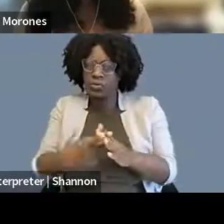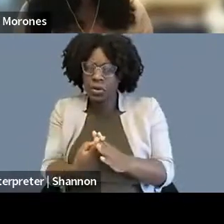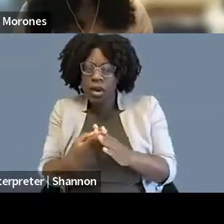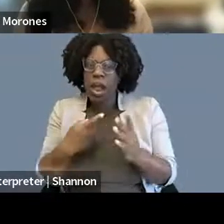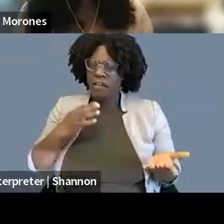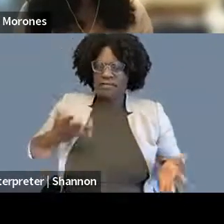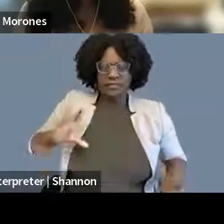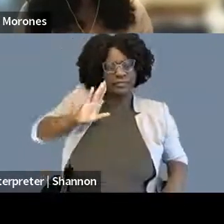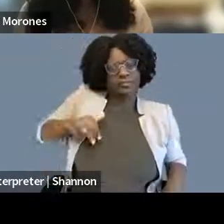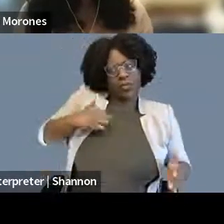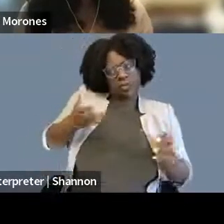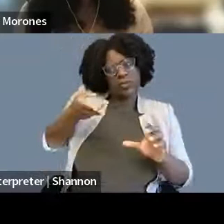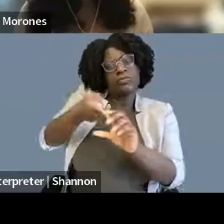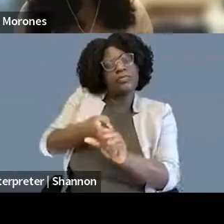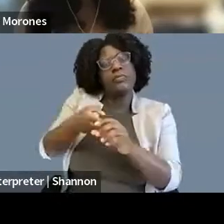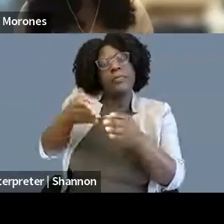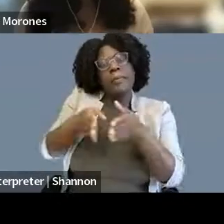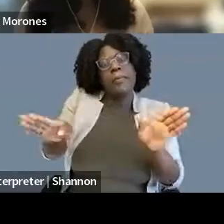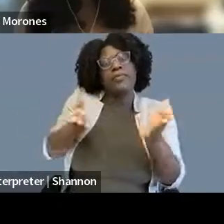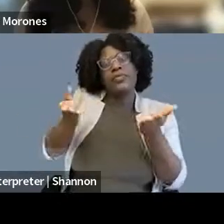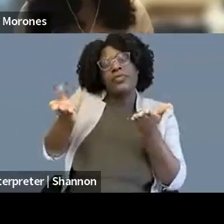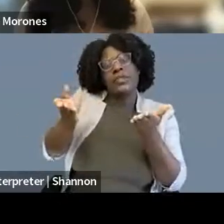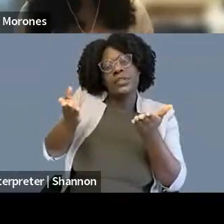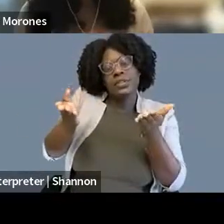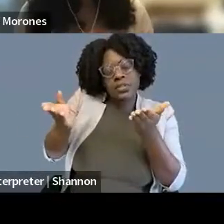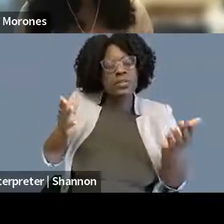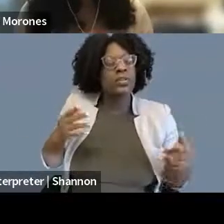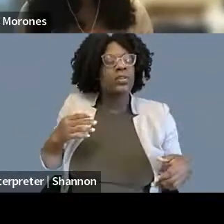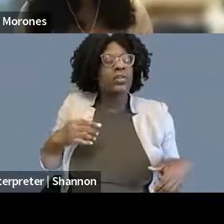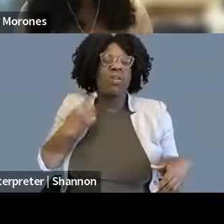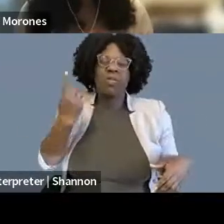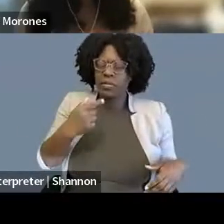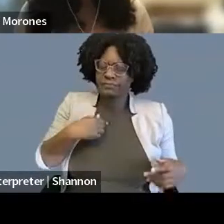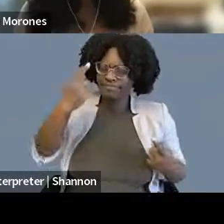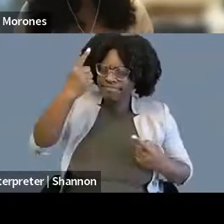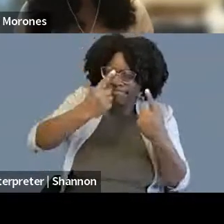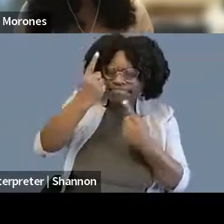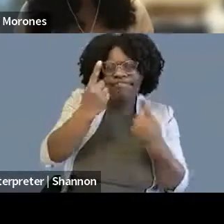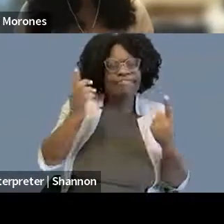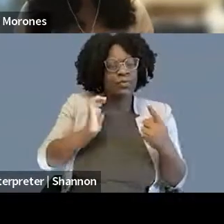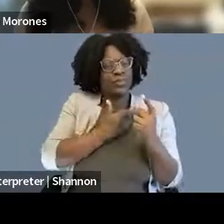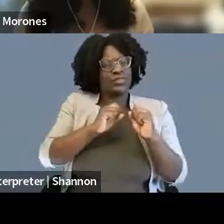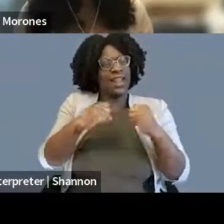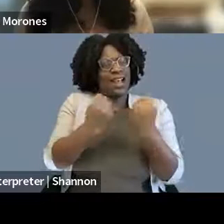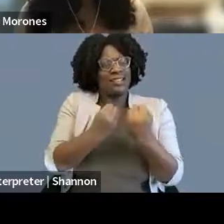thinking about the very large and structural problems that society has. I imagined doing that in a very different way